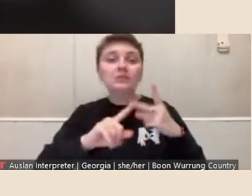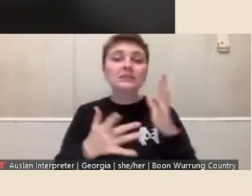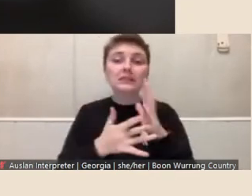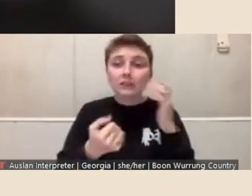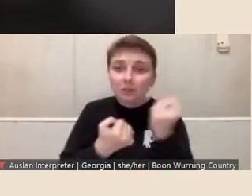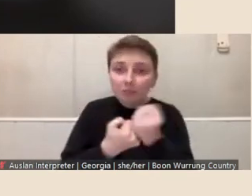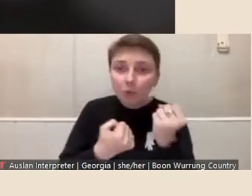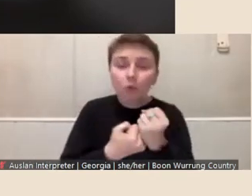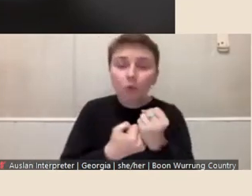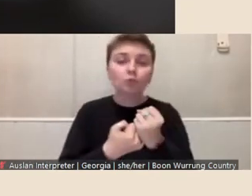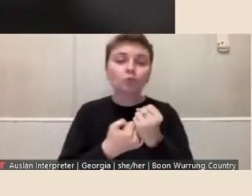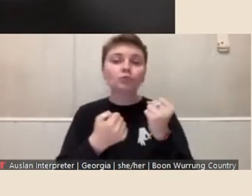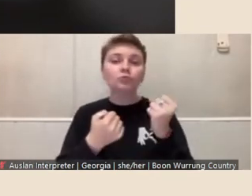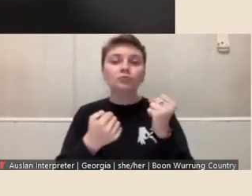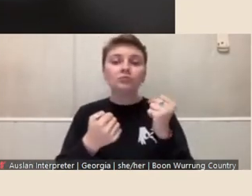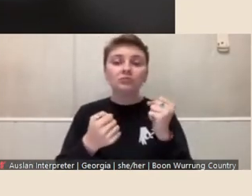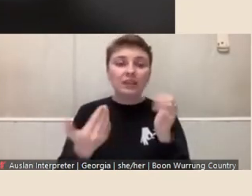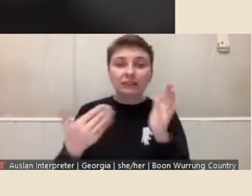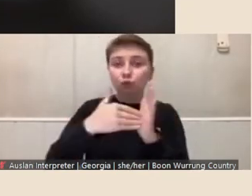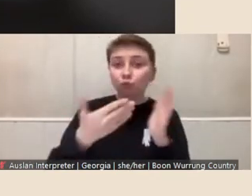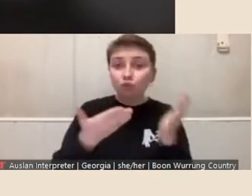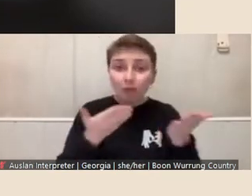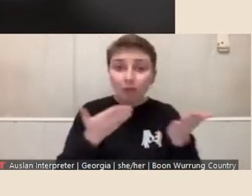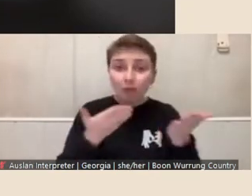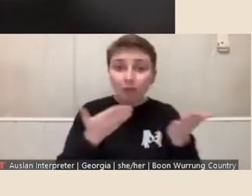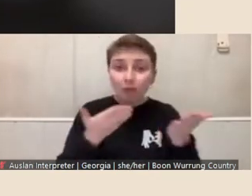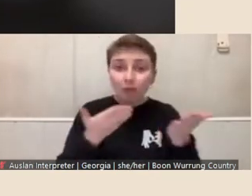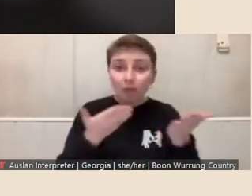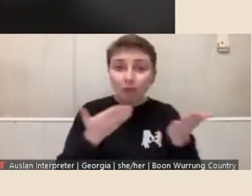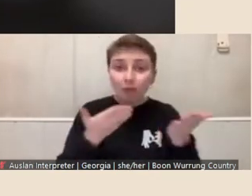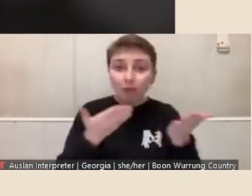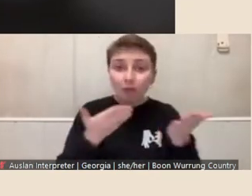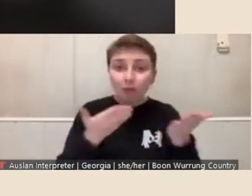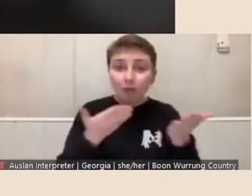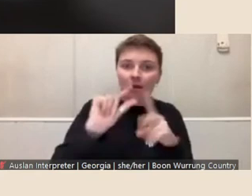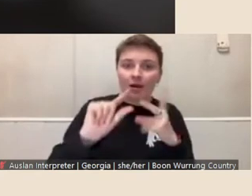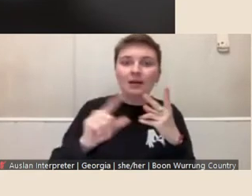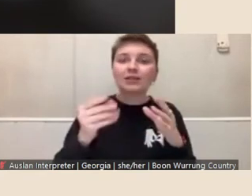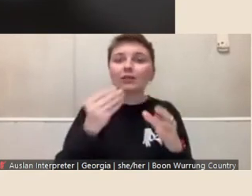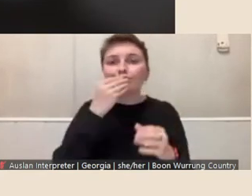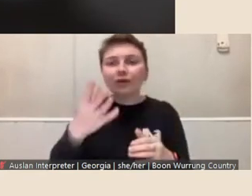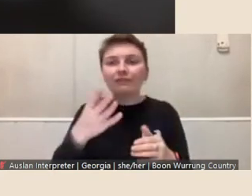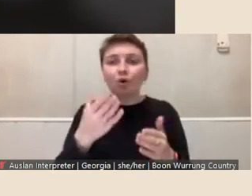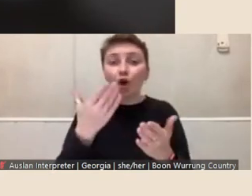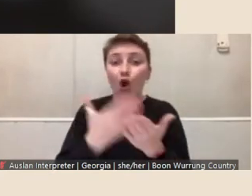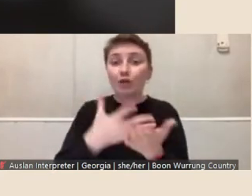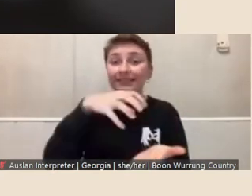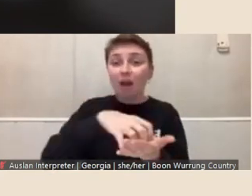services, and we also have beautiful on-site accommodation, for people wishing to retreat.